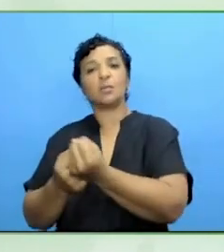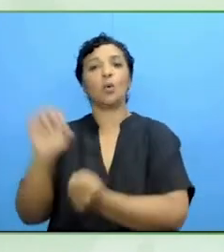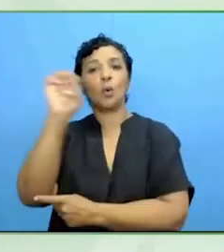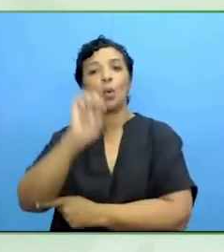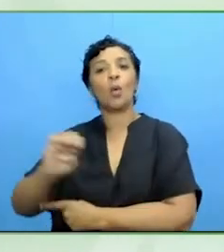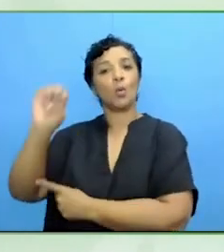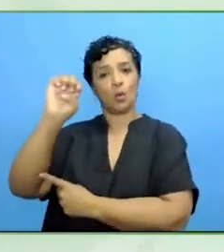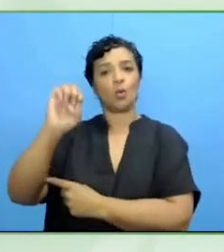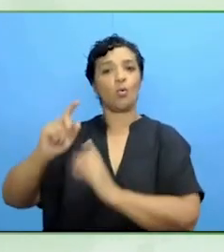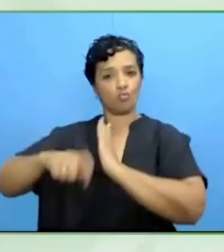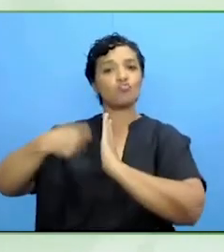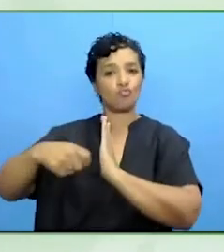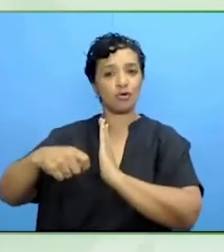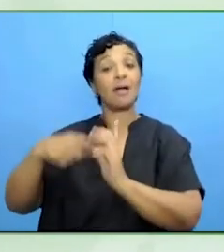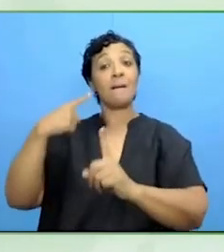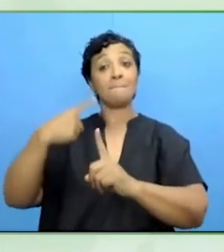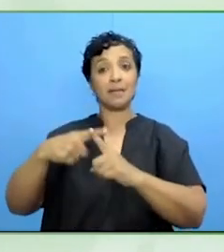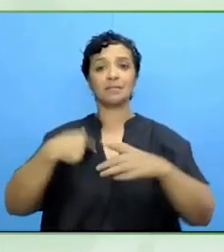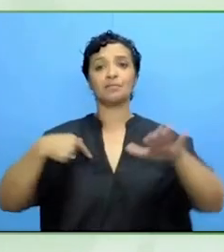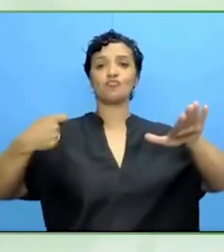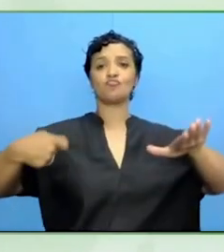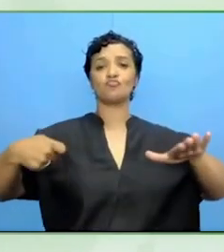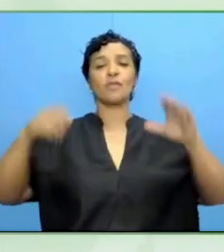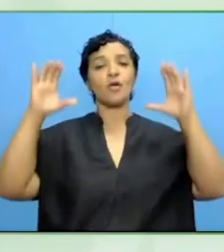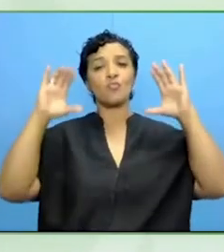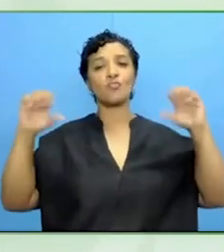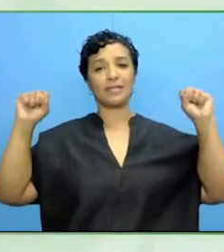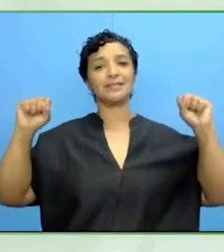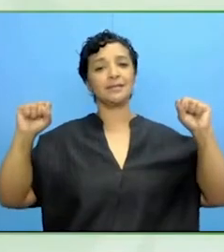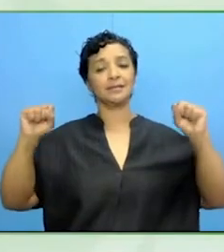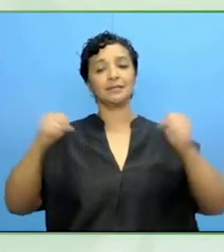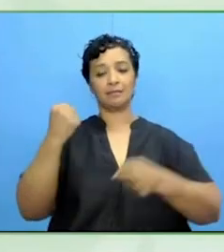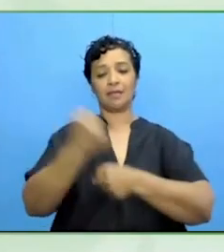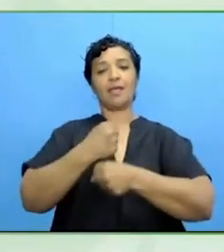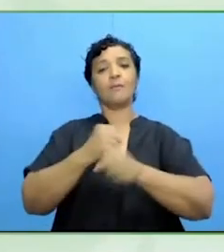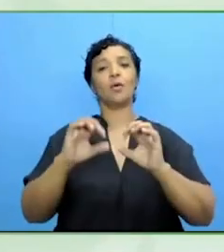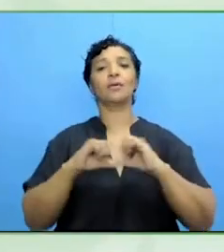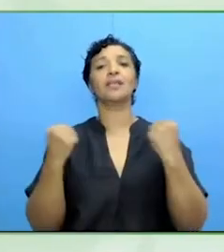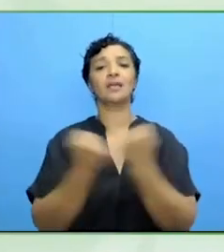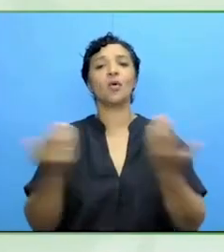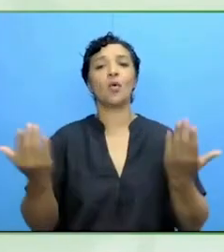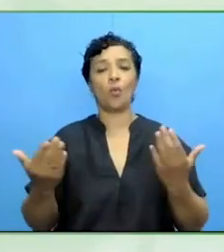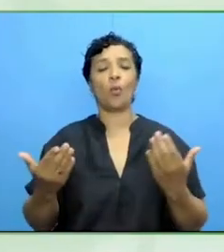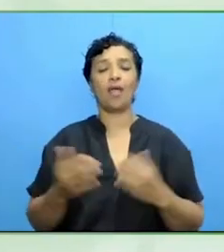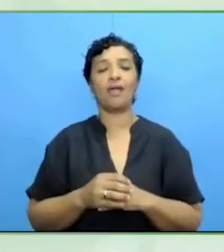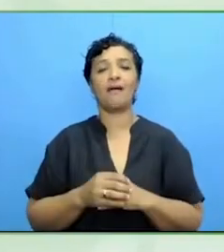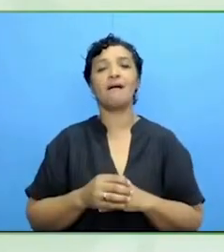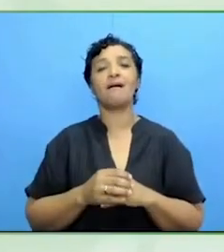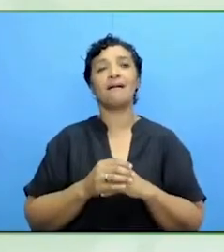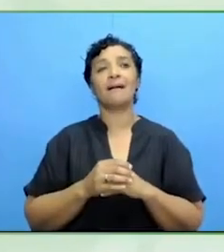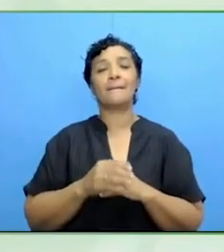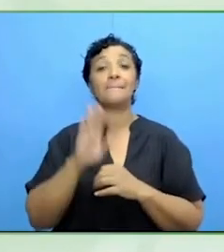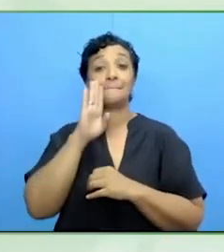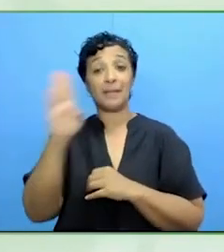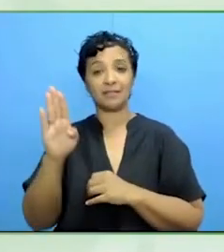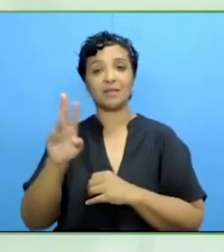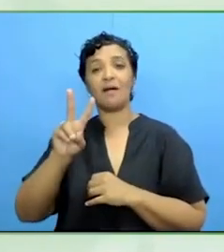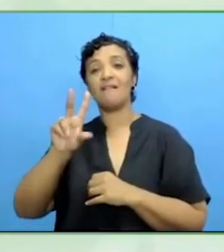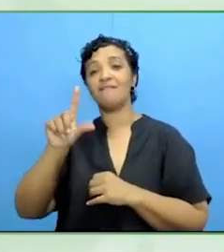also president of a supported employment agency in Flanders - we have got 250 job coaches active across Flanders.